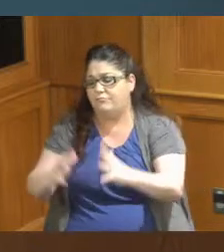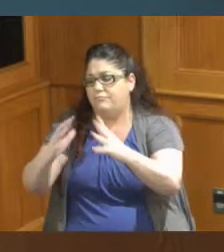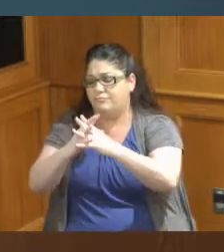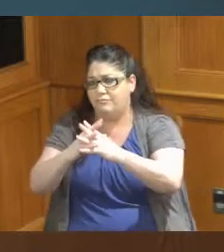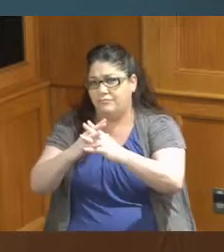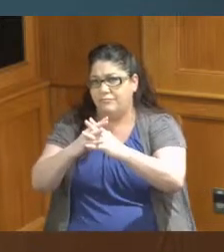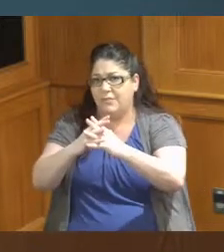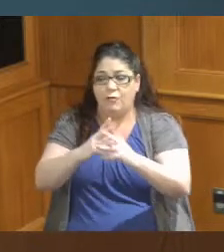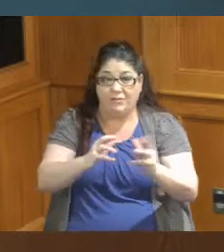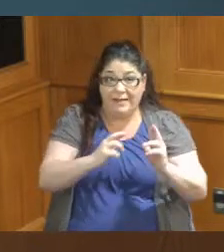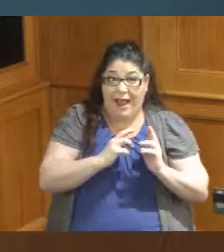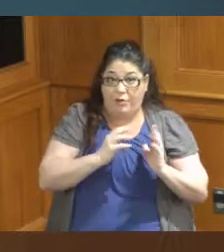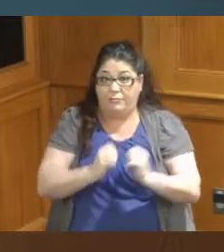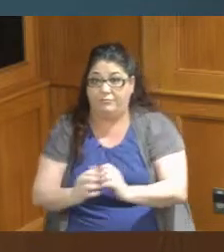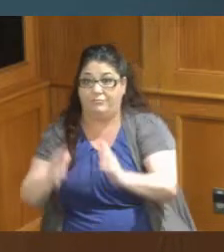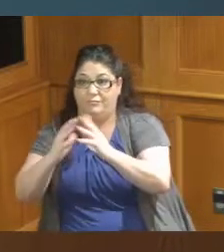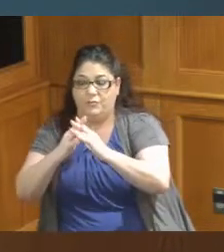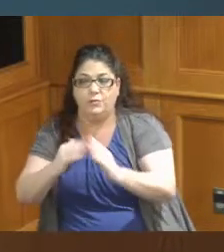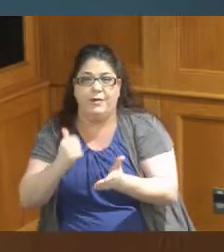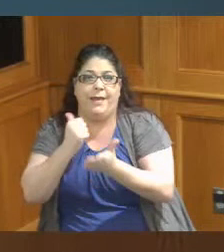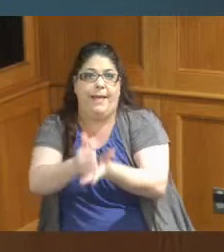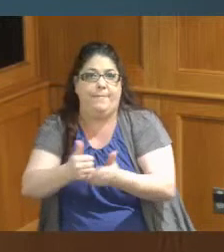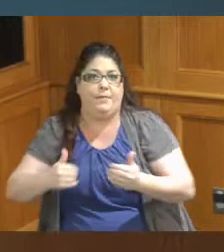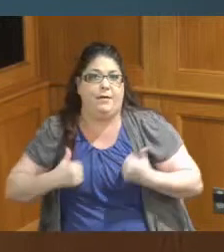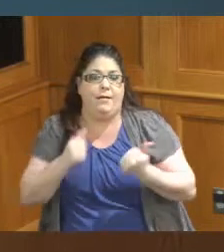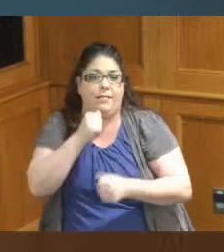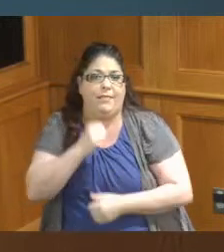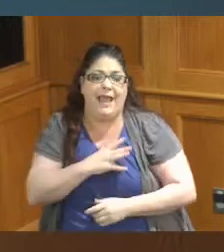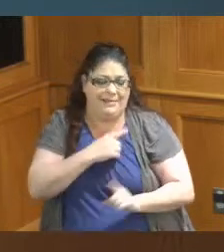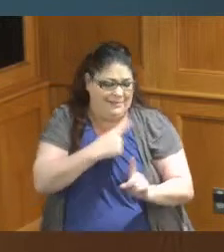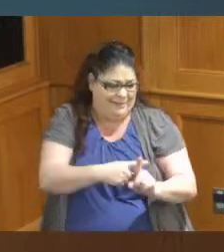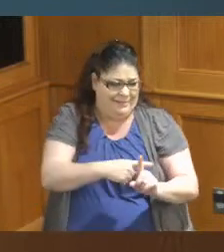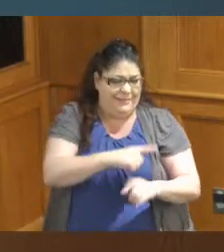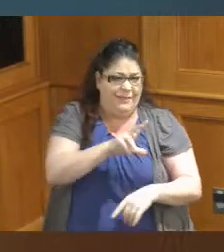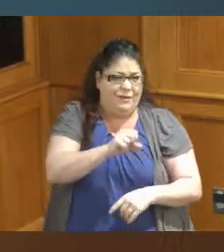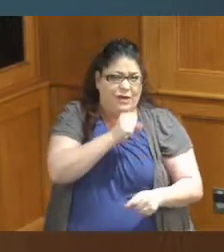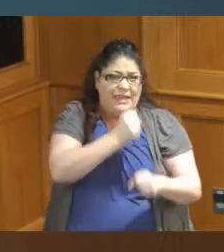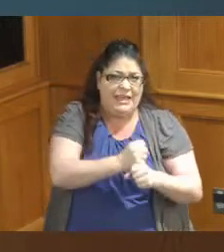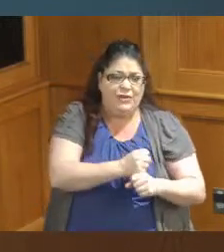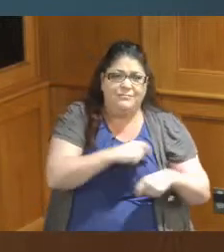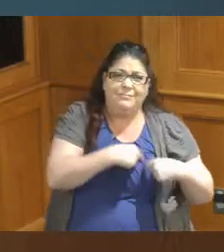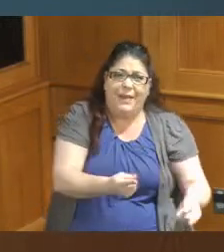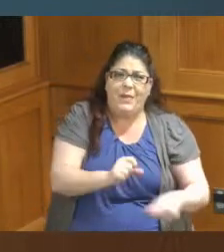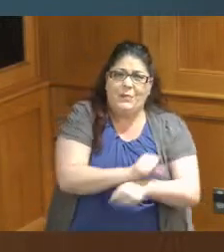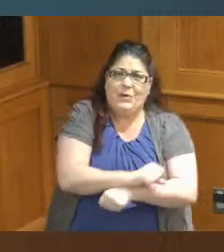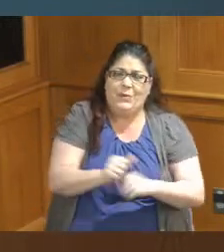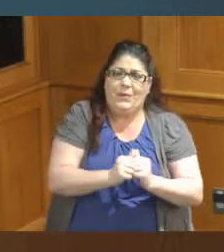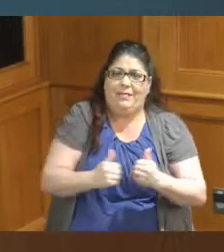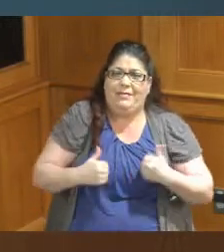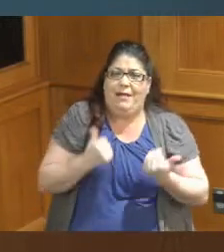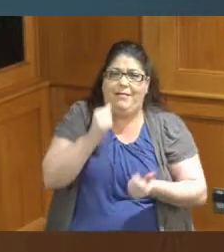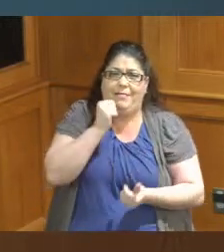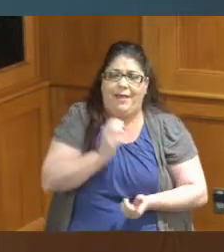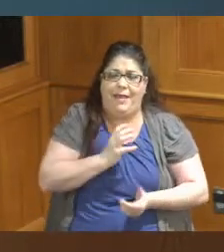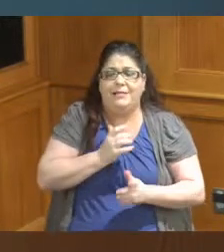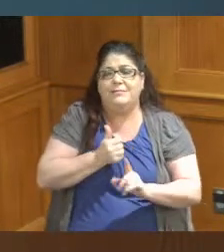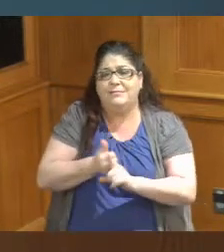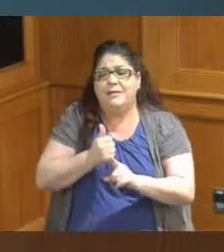young ladies and I think he's been doing it over 30 plus years of young ladies to have self-esteem